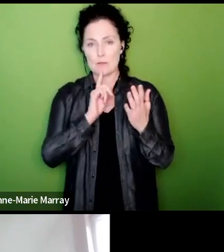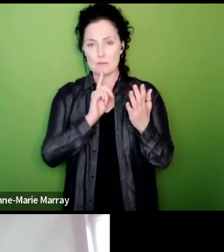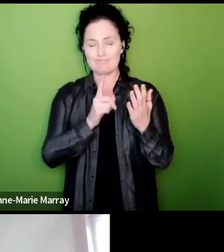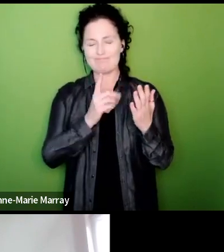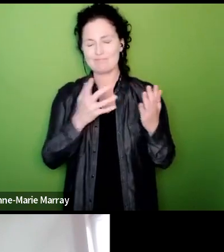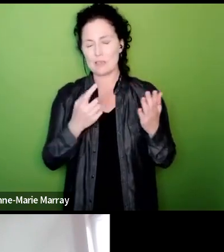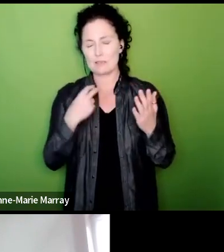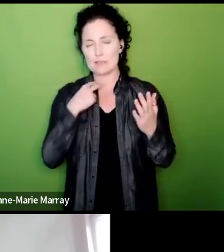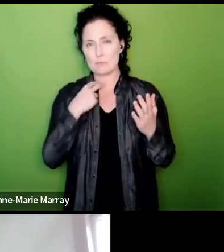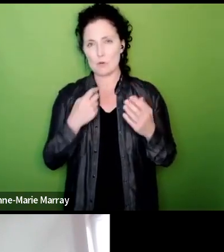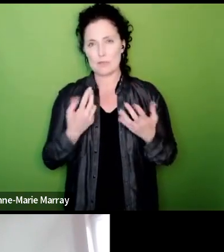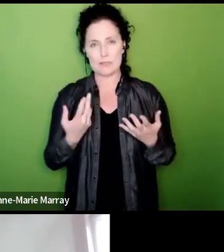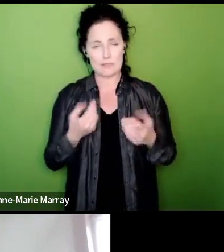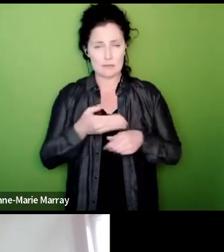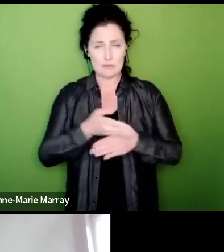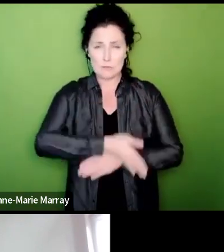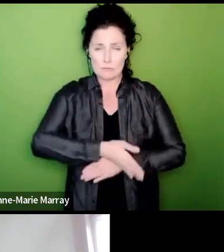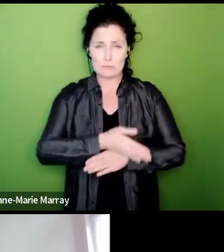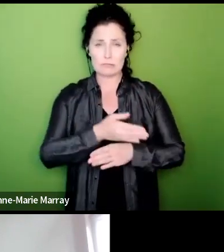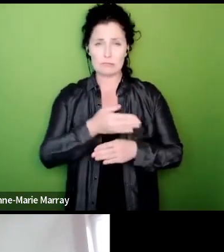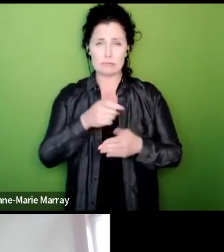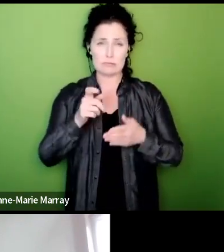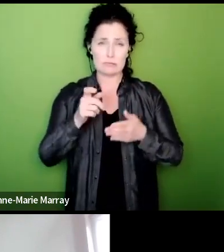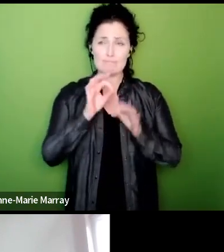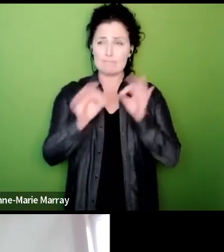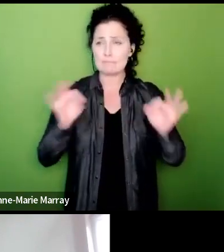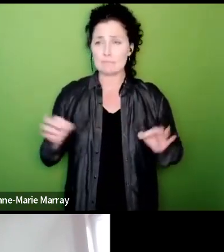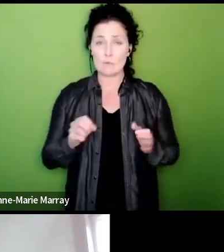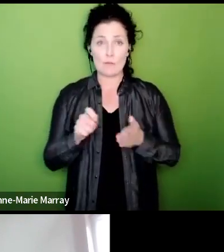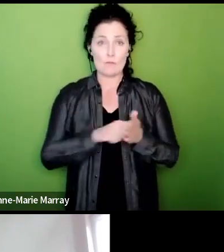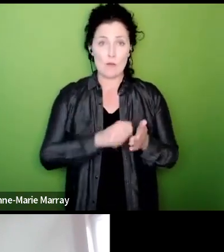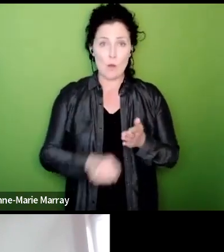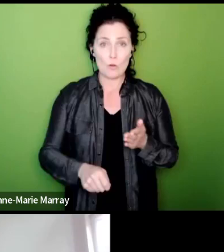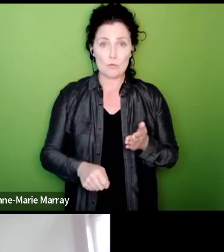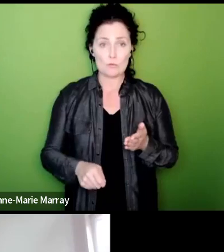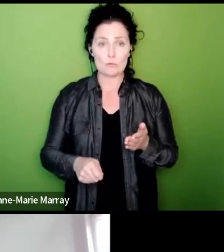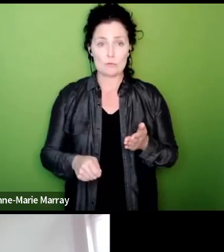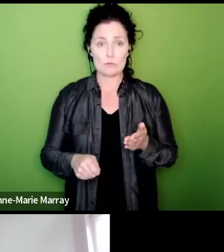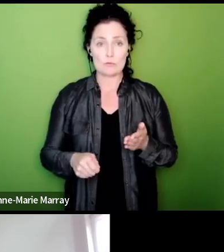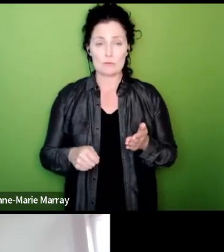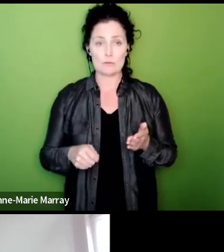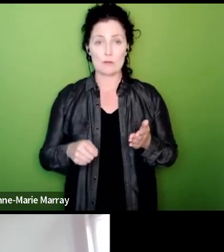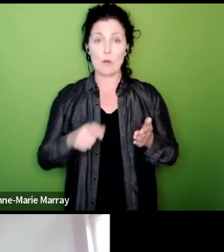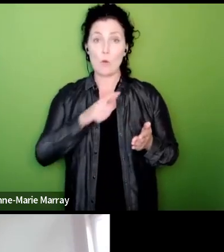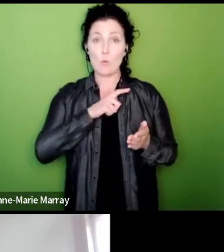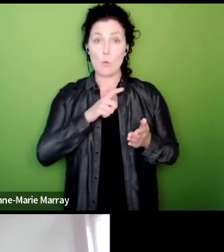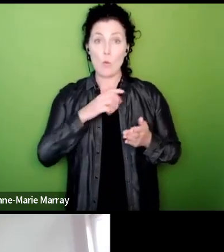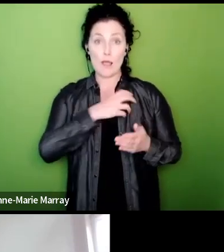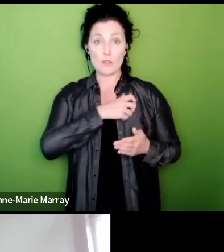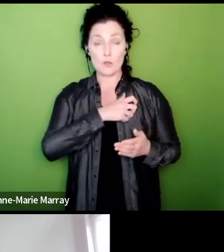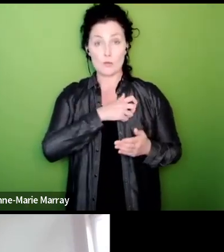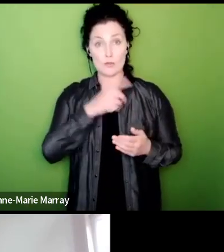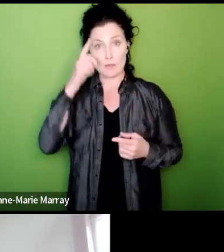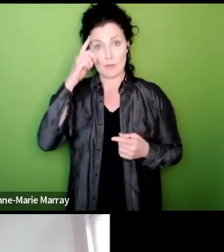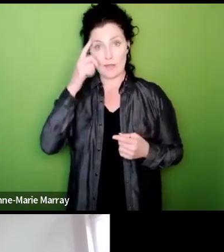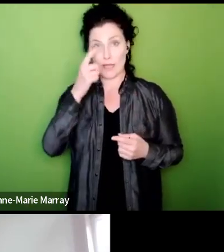results so much hard work went into it um why does the union think we can manage it in 2023